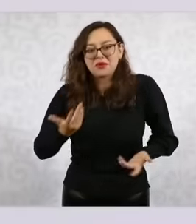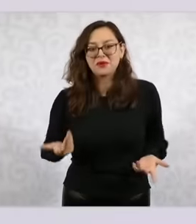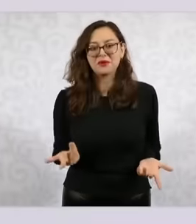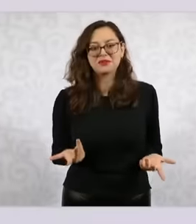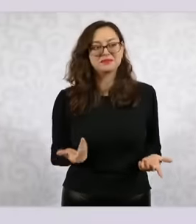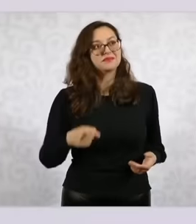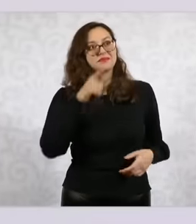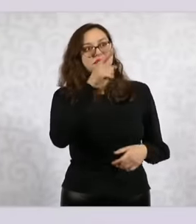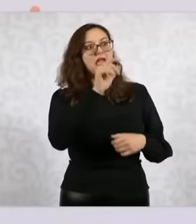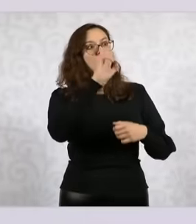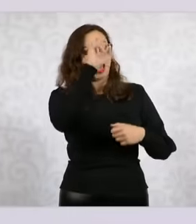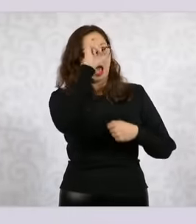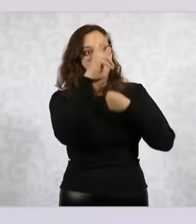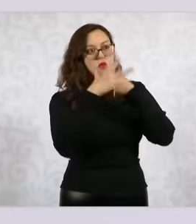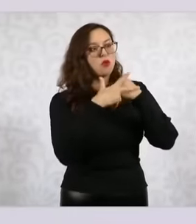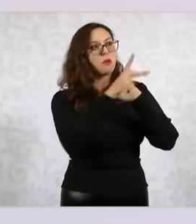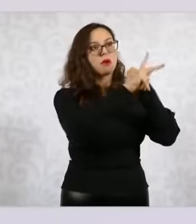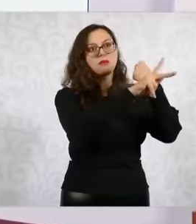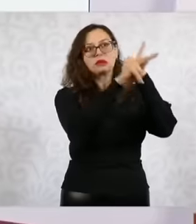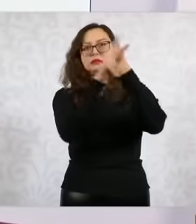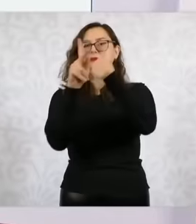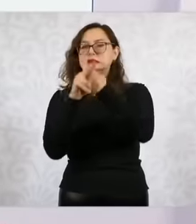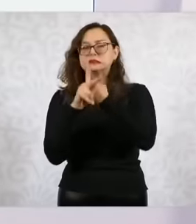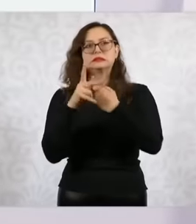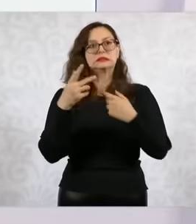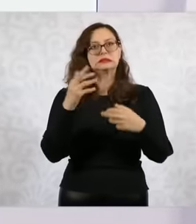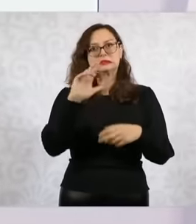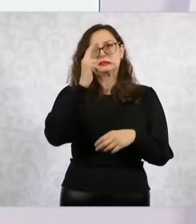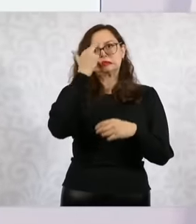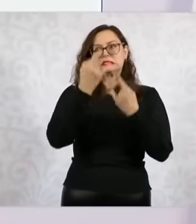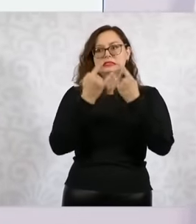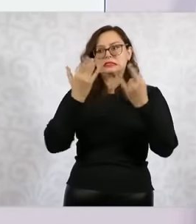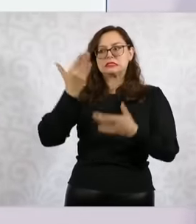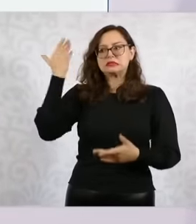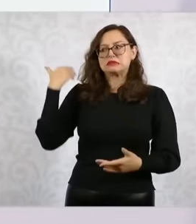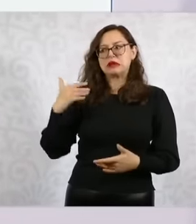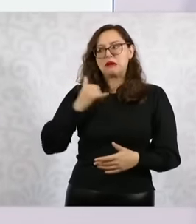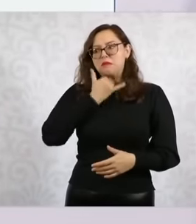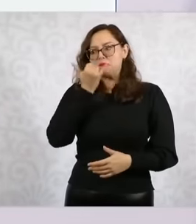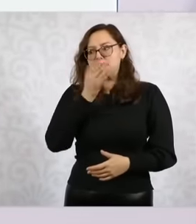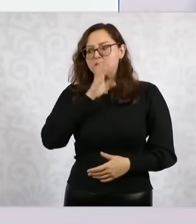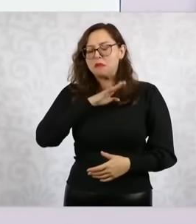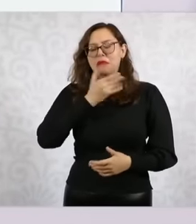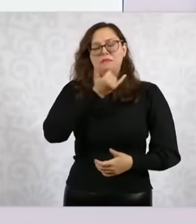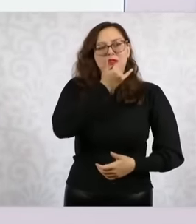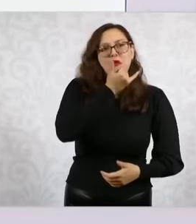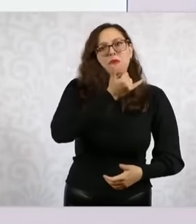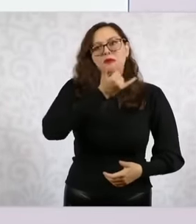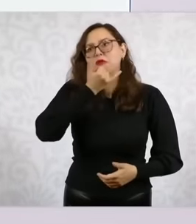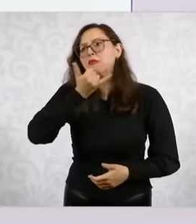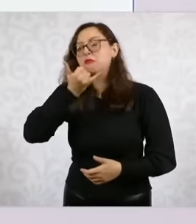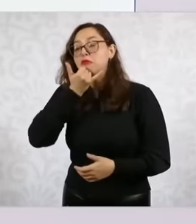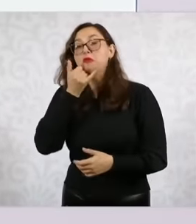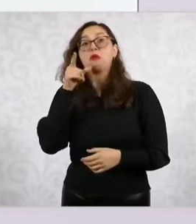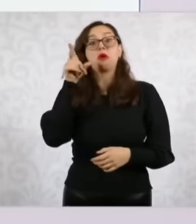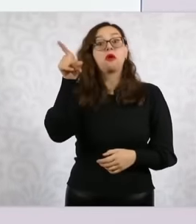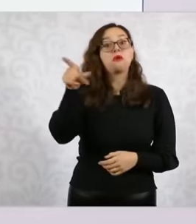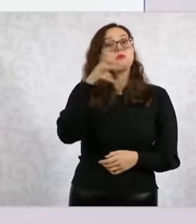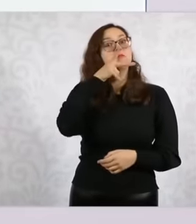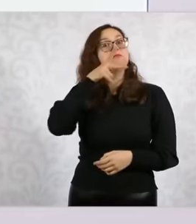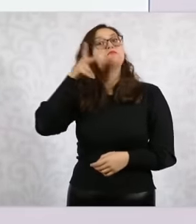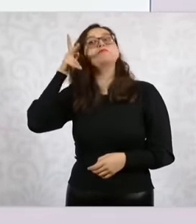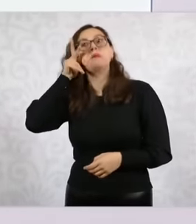public The Vatican made a public apology so eh it is important to continue maintaining